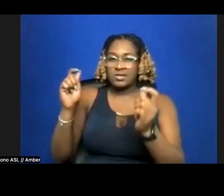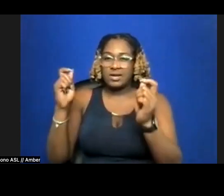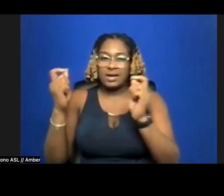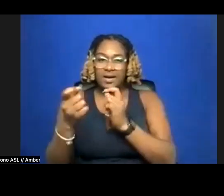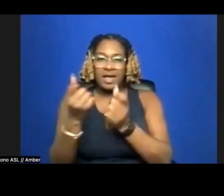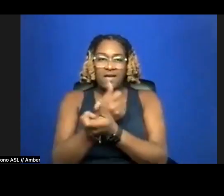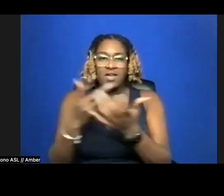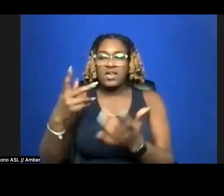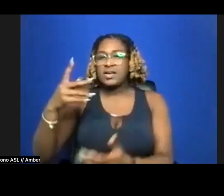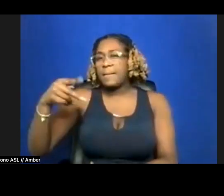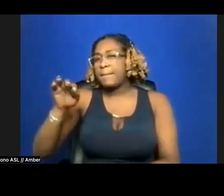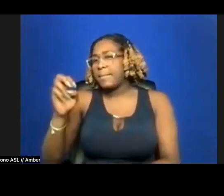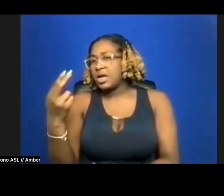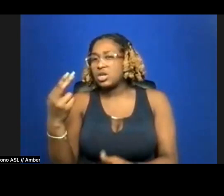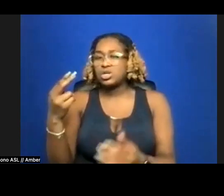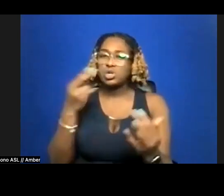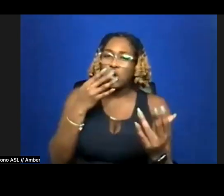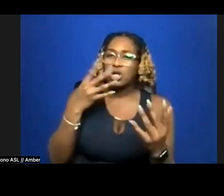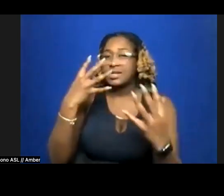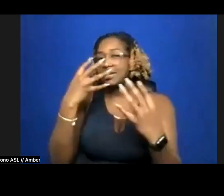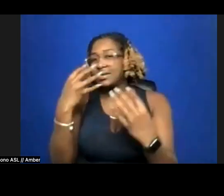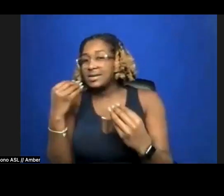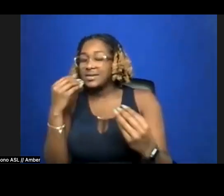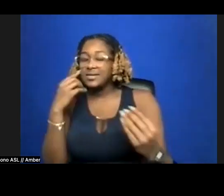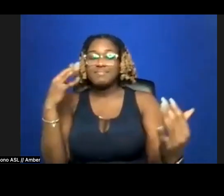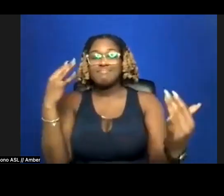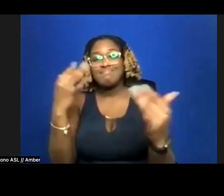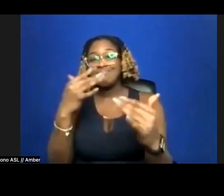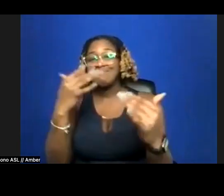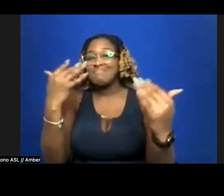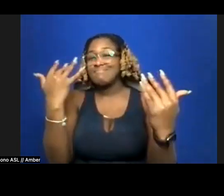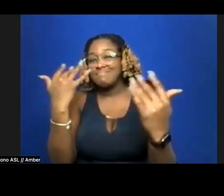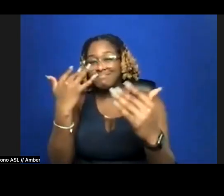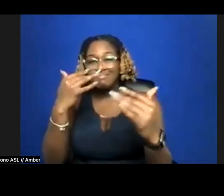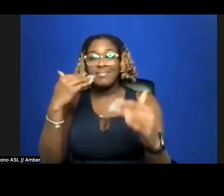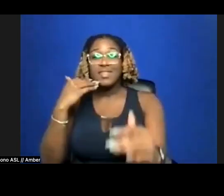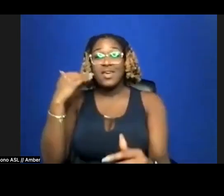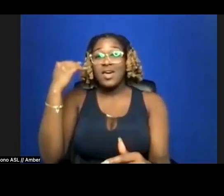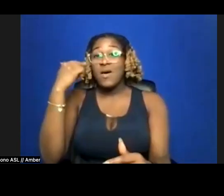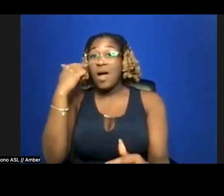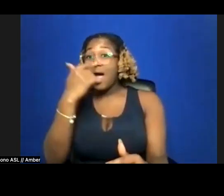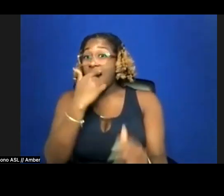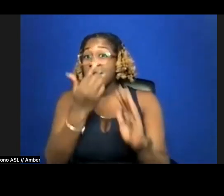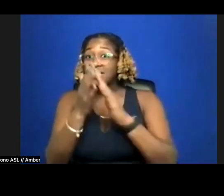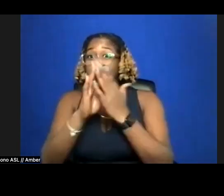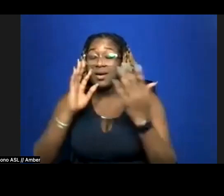& went to sleep mesmerized by her eyes turned headlights) was it reckless